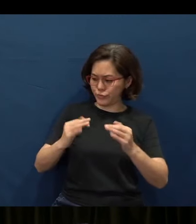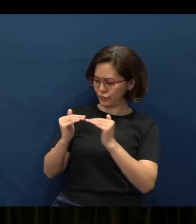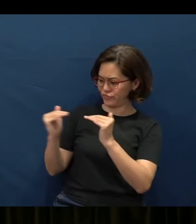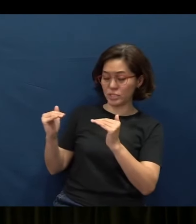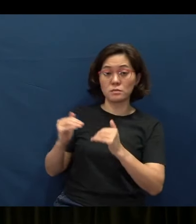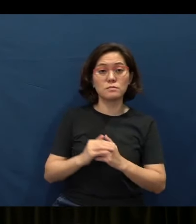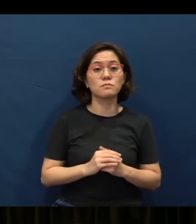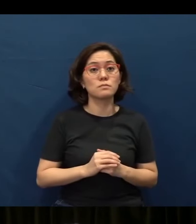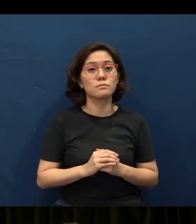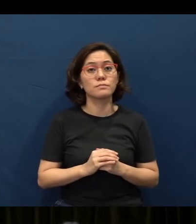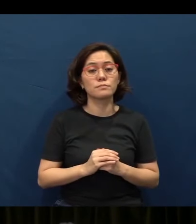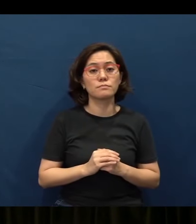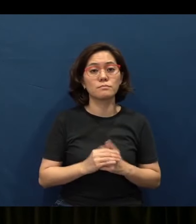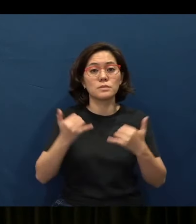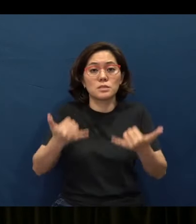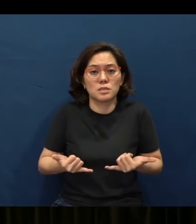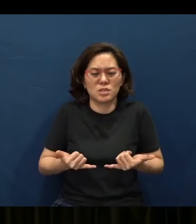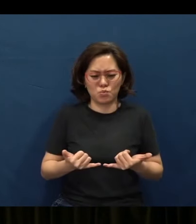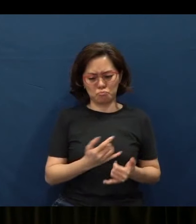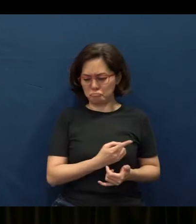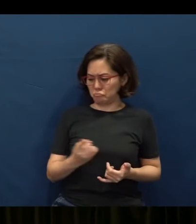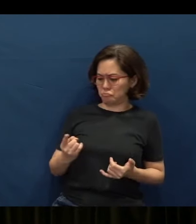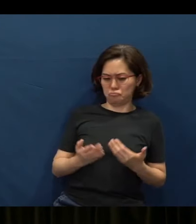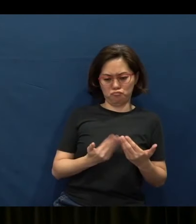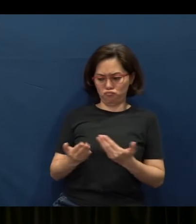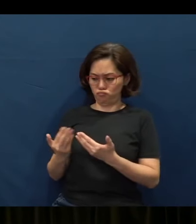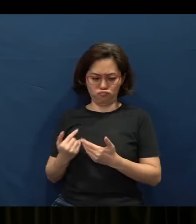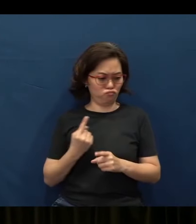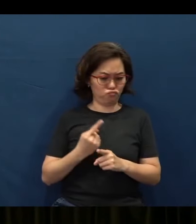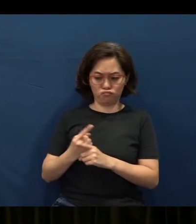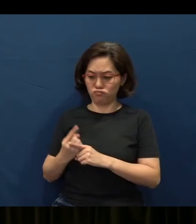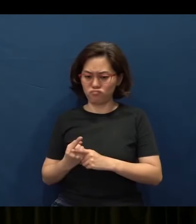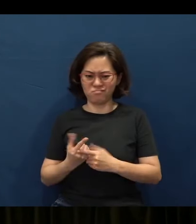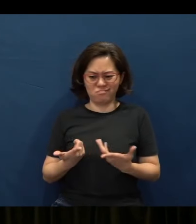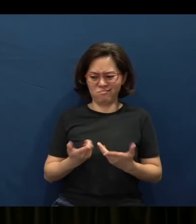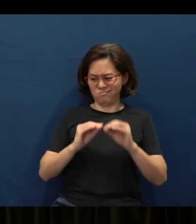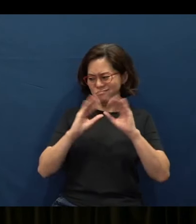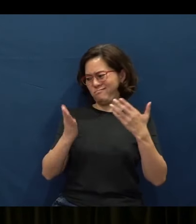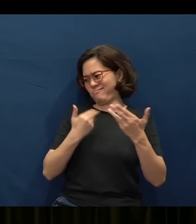Now, it seems to be so simple, isn't it? It seems to be a no-brainer, isn't it?